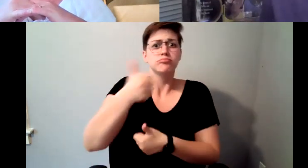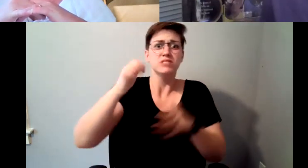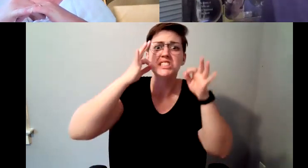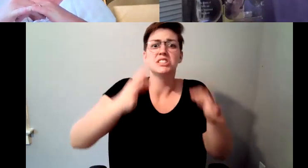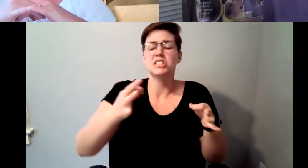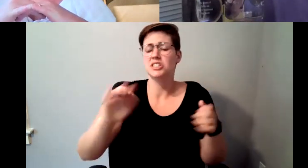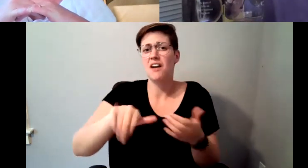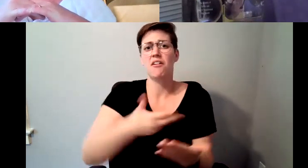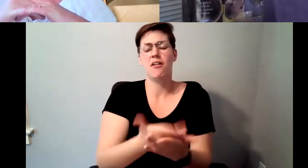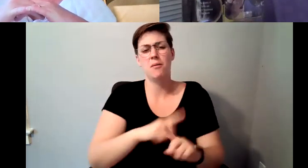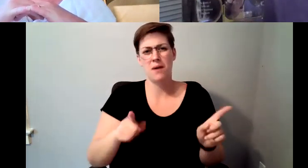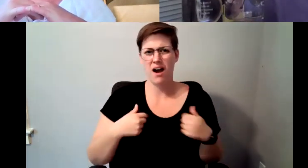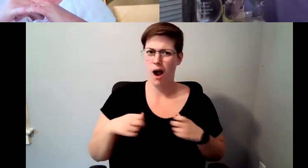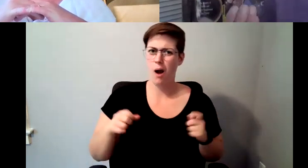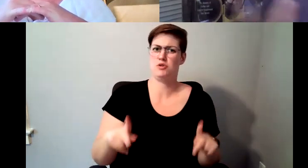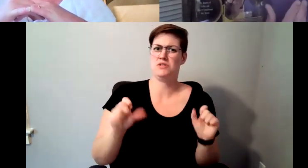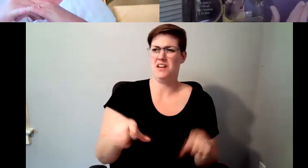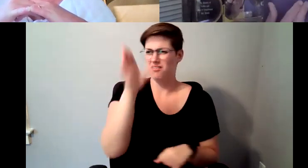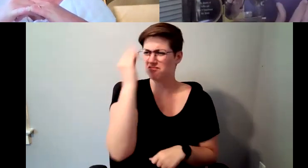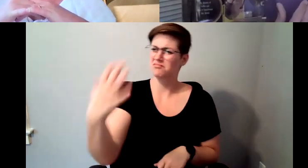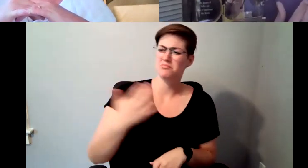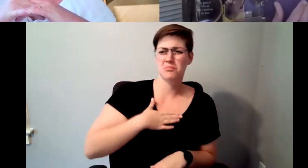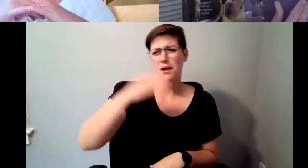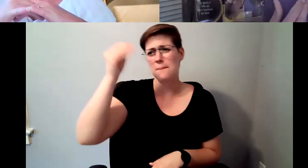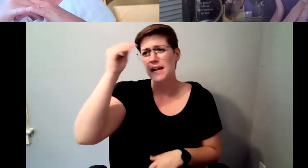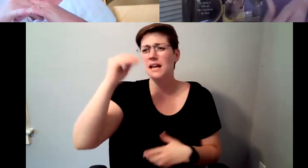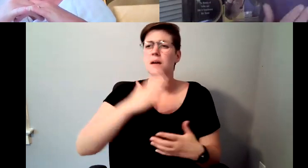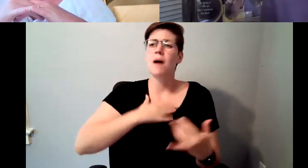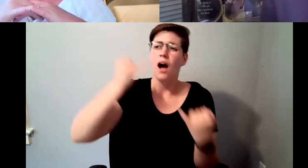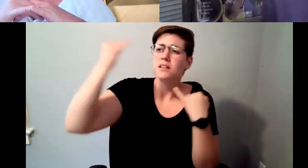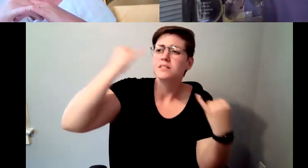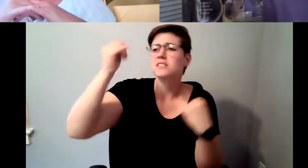D. Major Cohen: And oftentimes, especially in my case, people were willing to listen